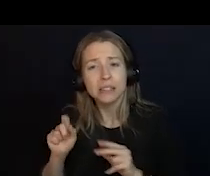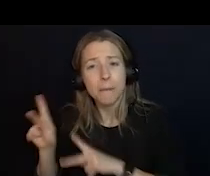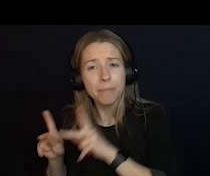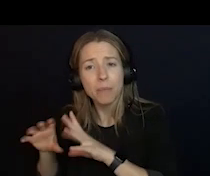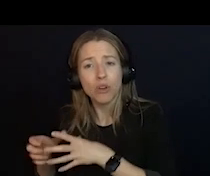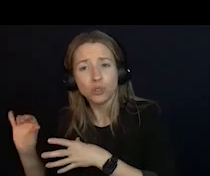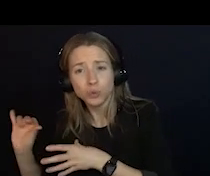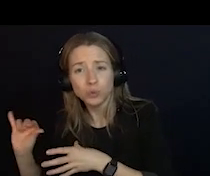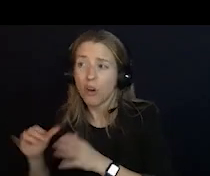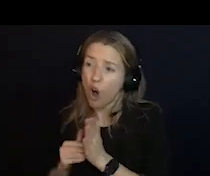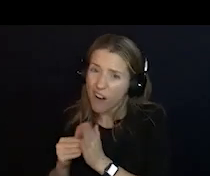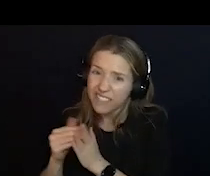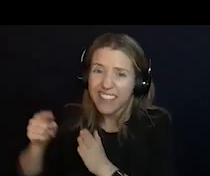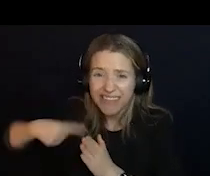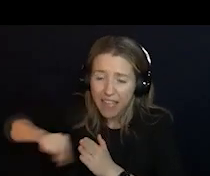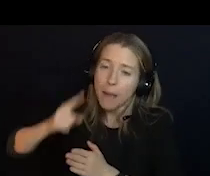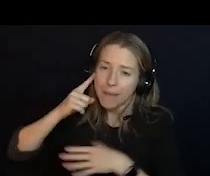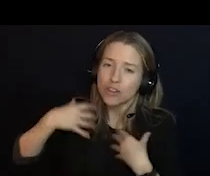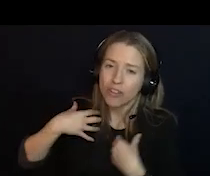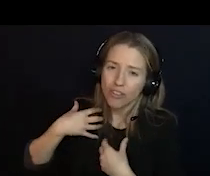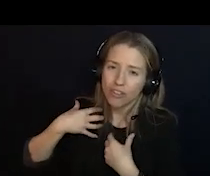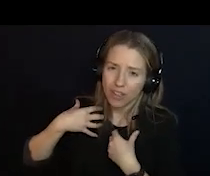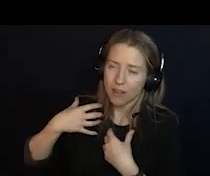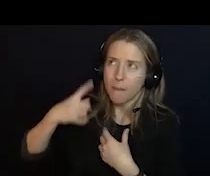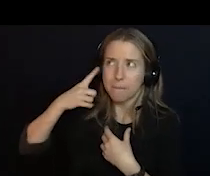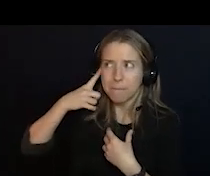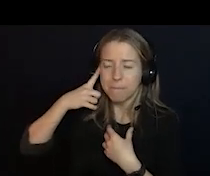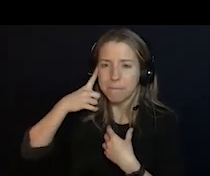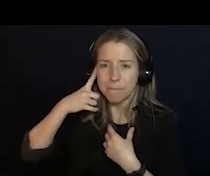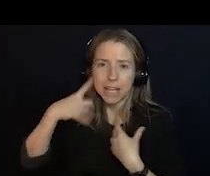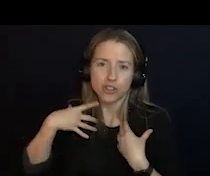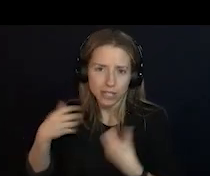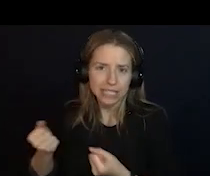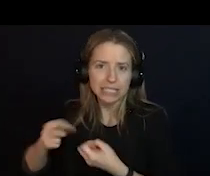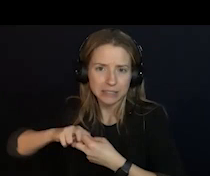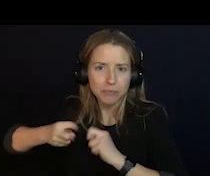BECAUSE OF MENTAL ILLNESS. THE STATS SHOW US ABOUT 30% HAVE